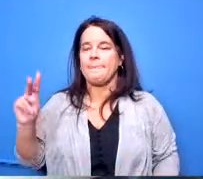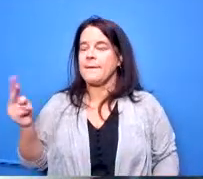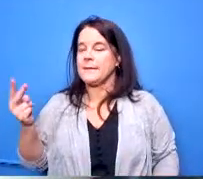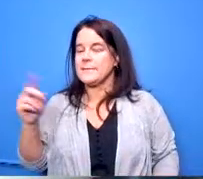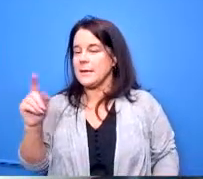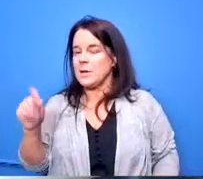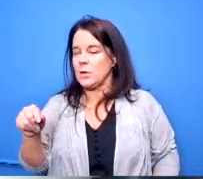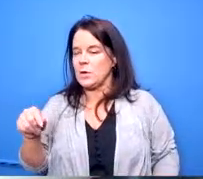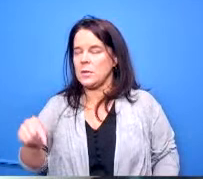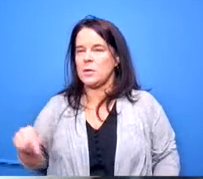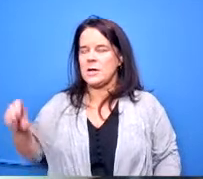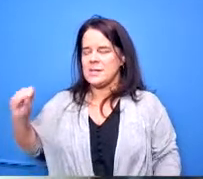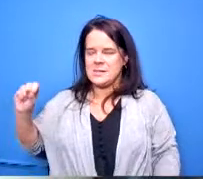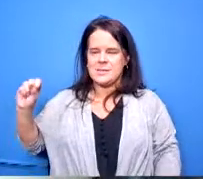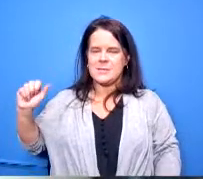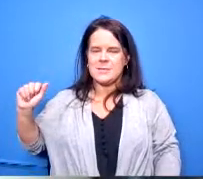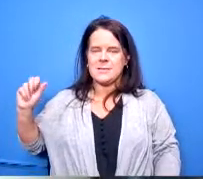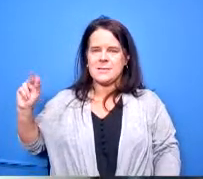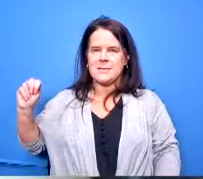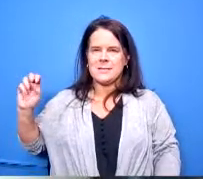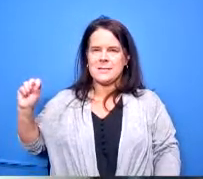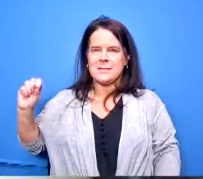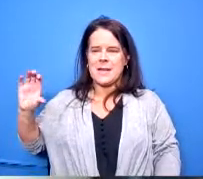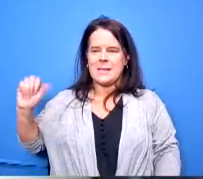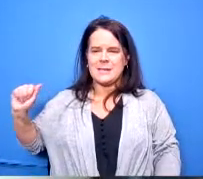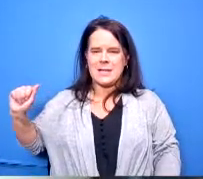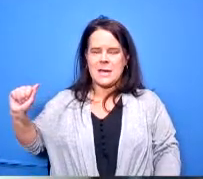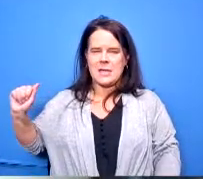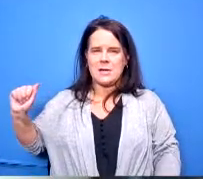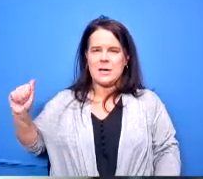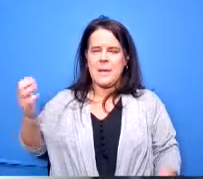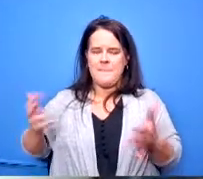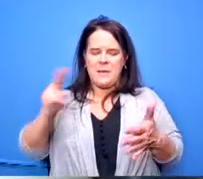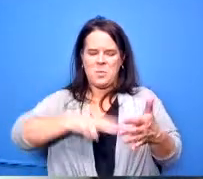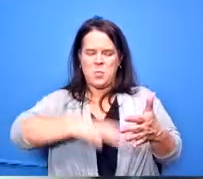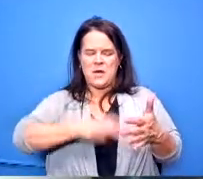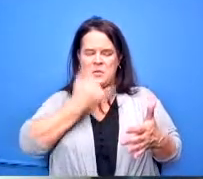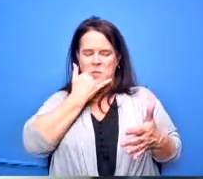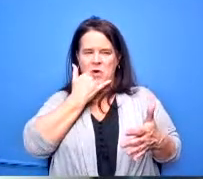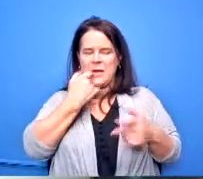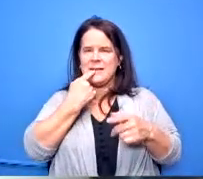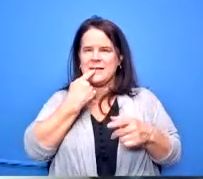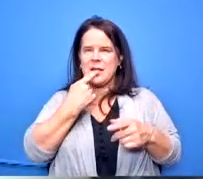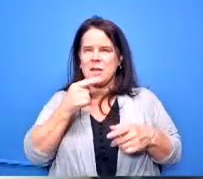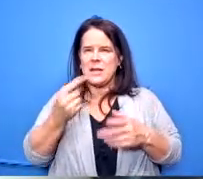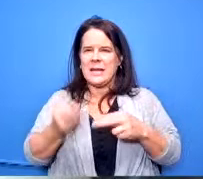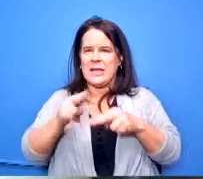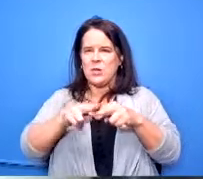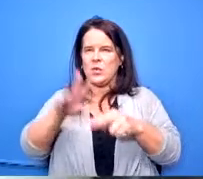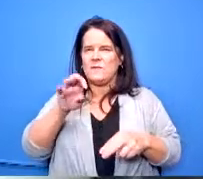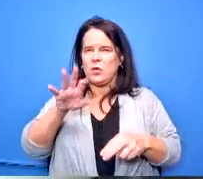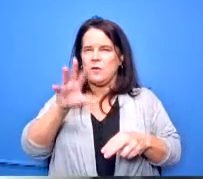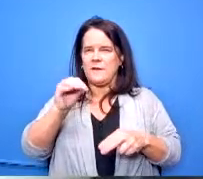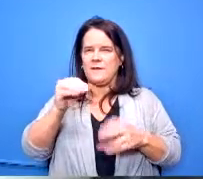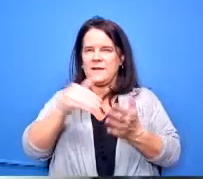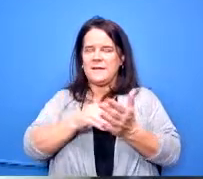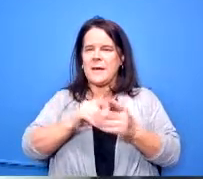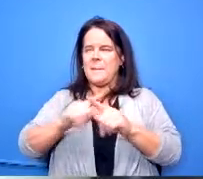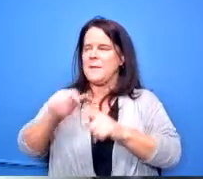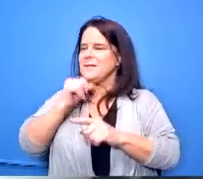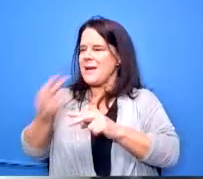sanska and i may be reading this wrong it says increase 450 000 but it says not to exceed 496.